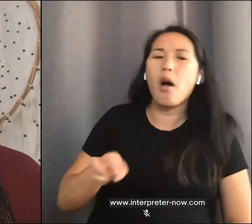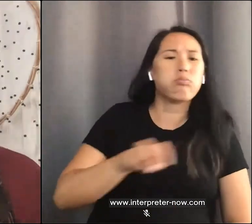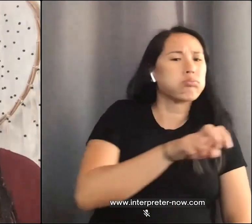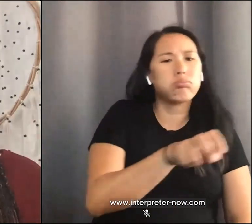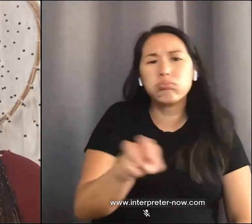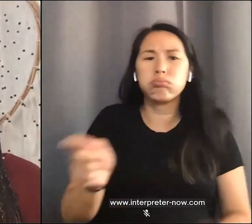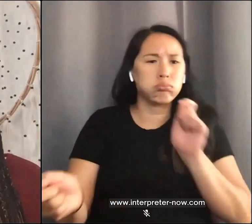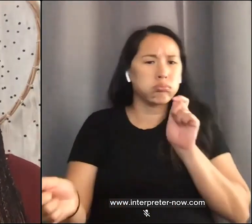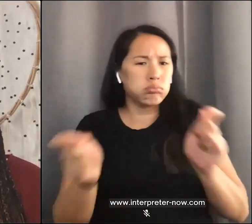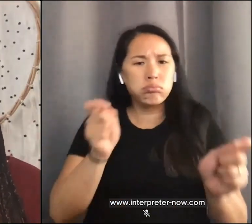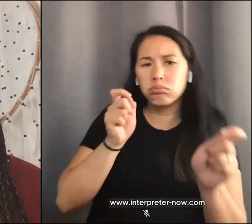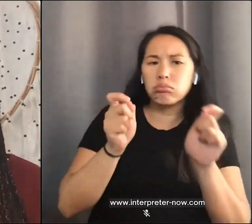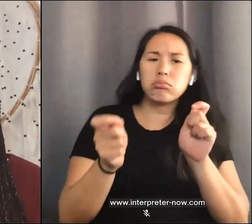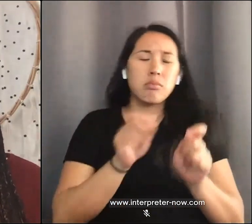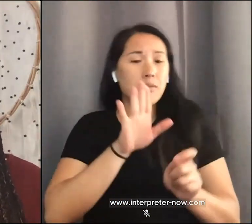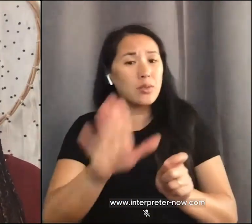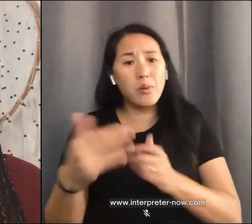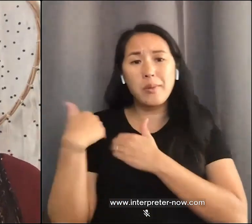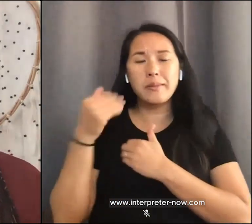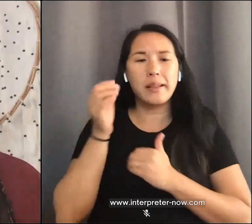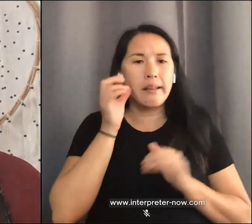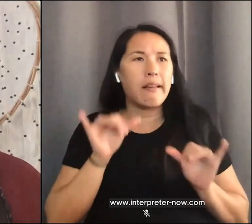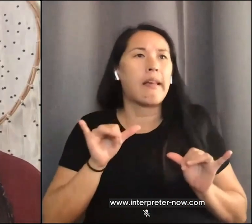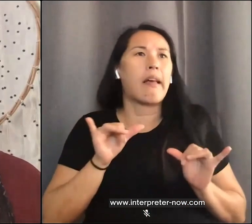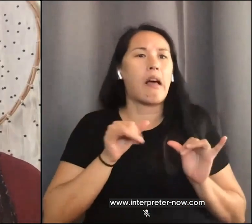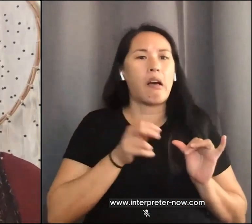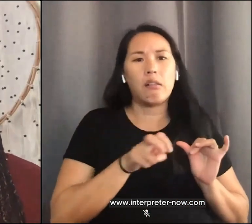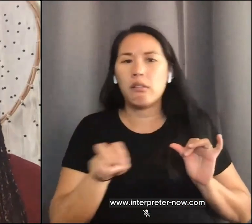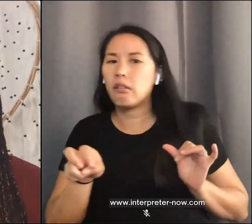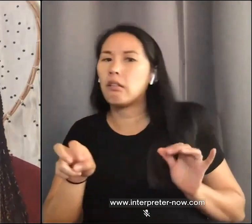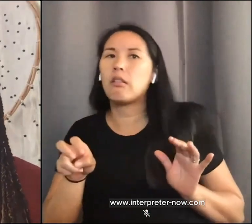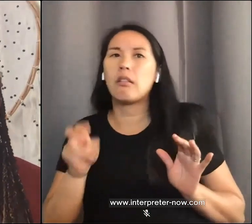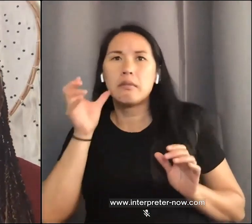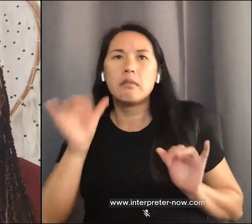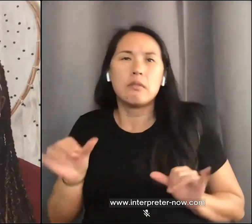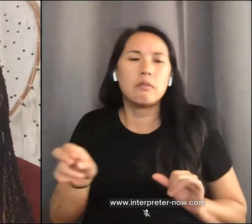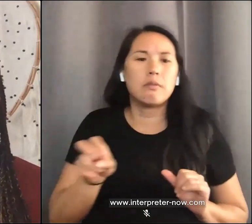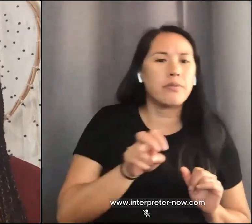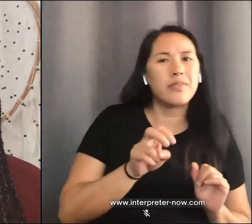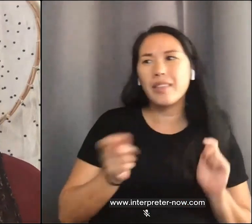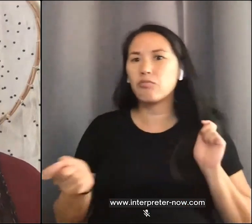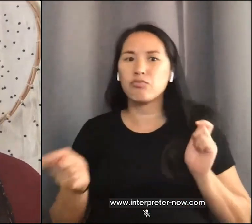to hold space, to listen, so that you can learn and self-reflect and change. The most